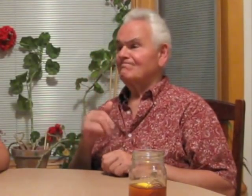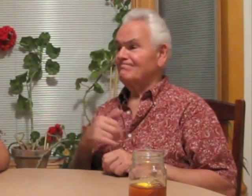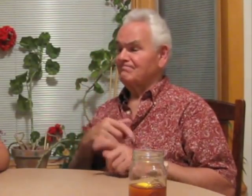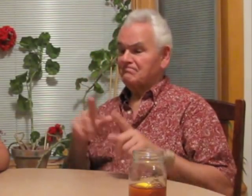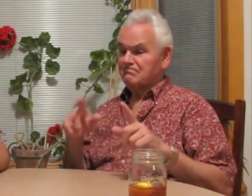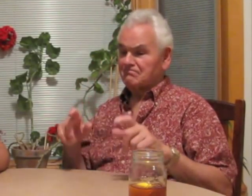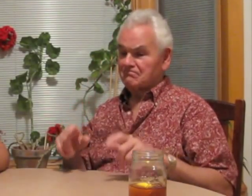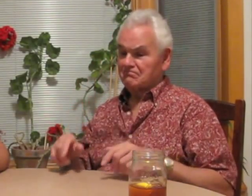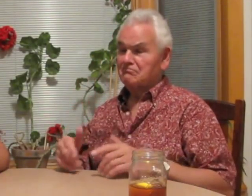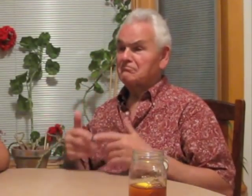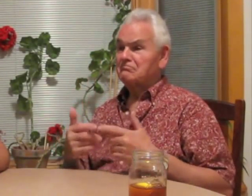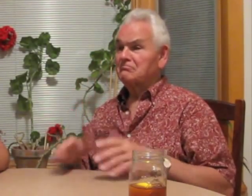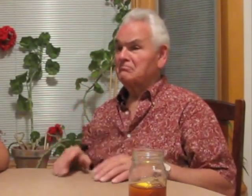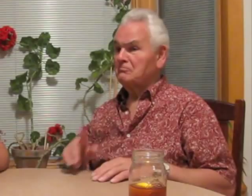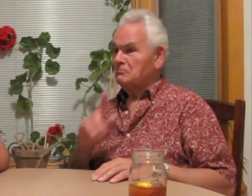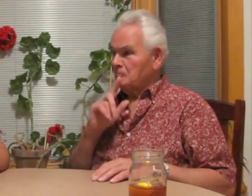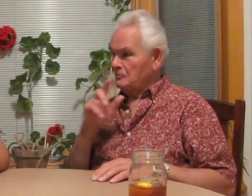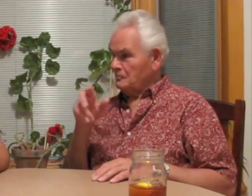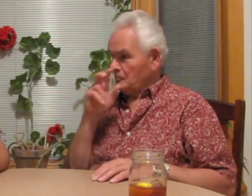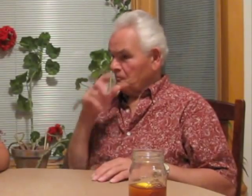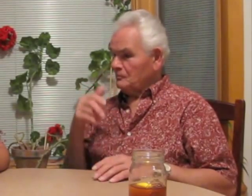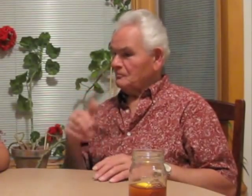It was a rigid test taking experience and I got past that.